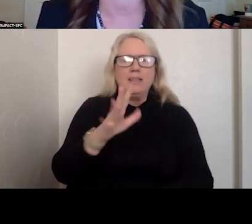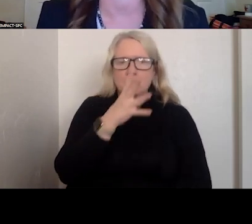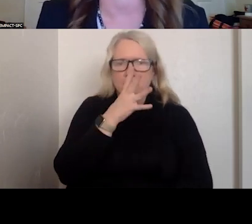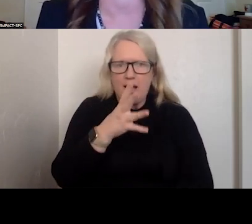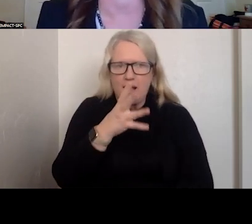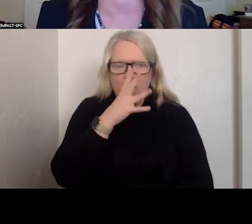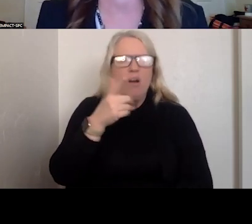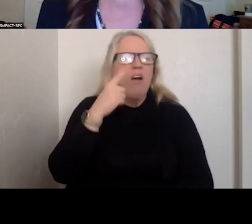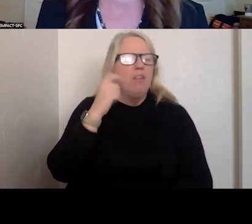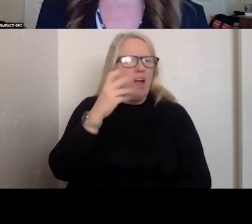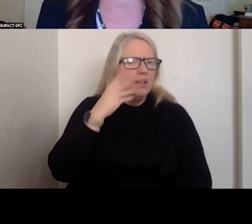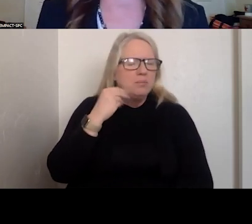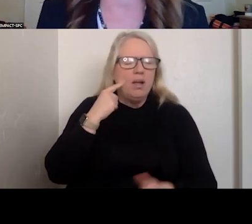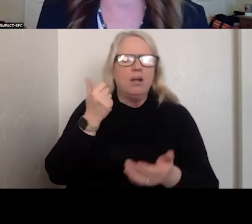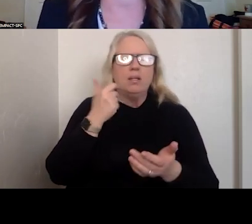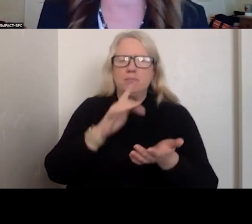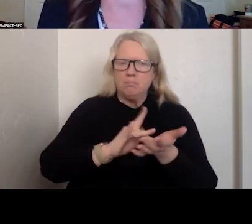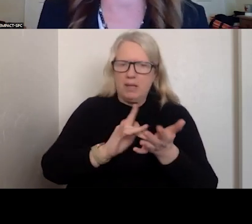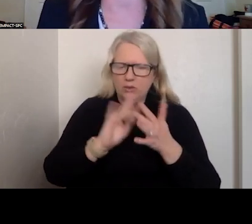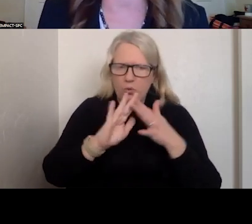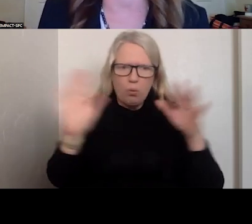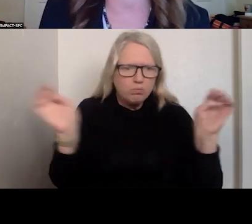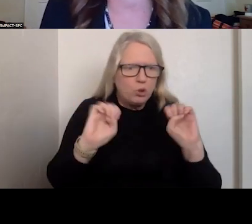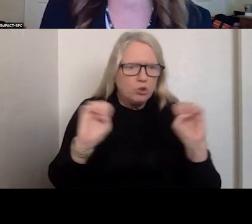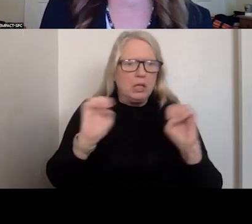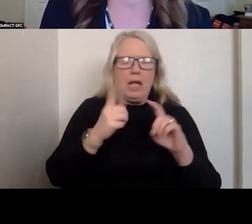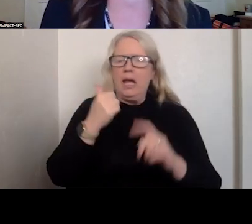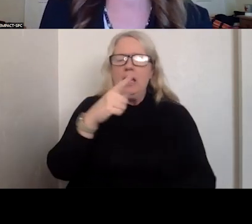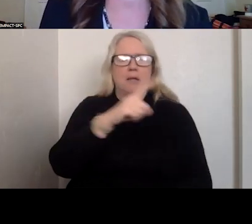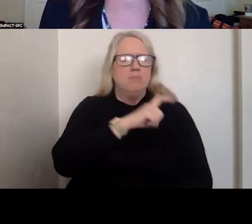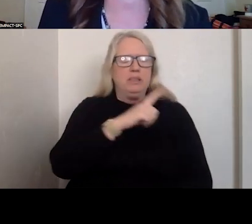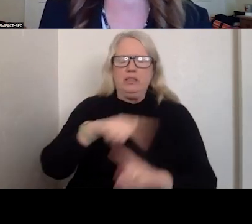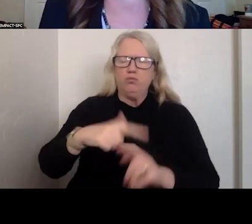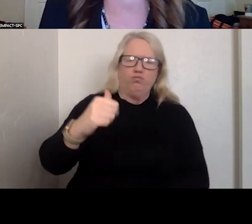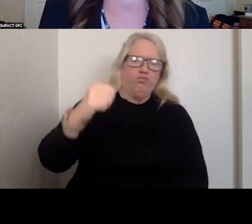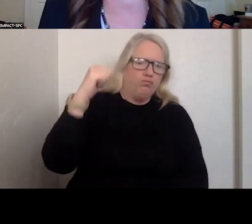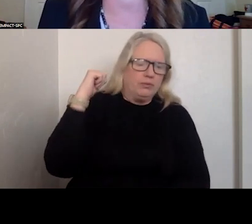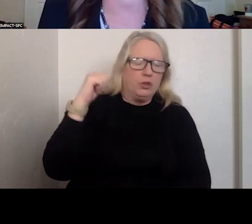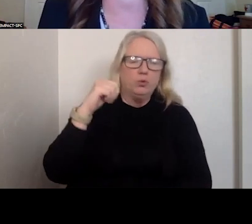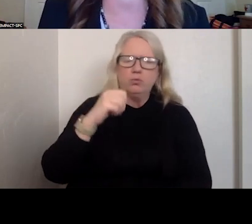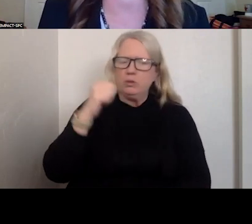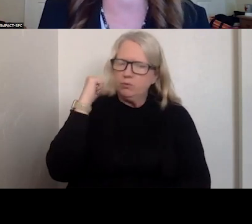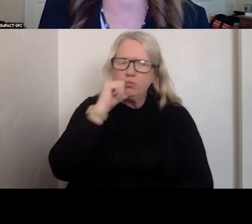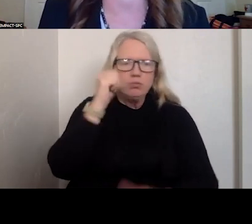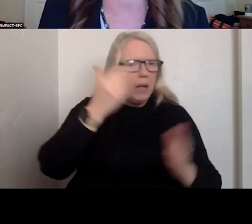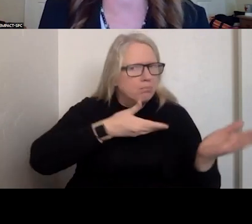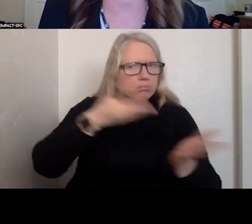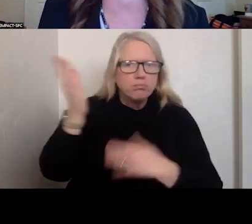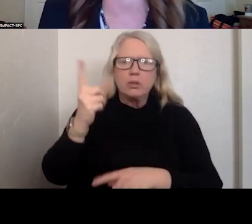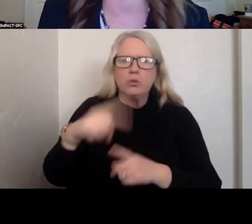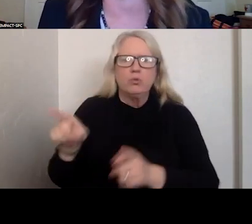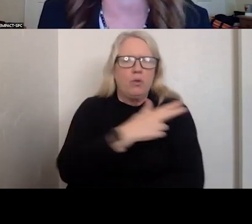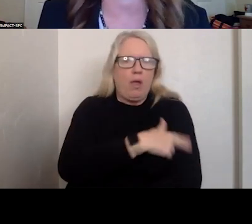EMERGENCY AND THEY REFUSED TO TAKE HER TO THE HOSPITAL BECAUSE SHE WAS DRUNK.